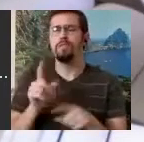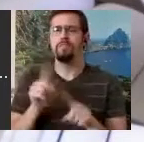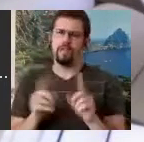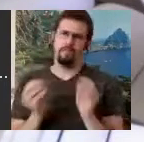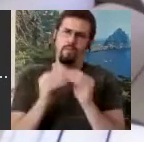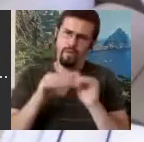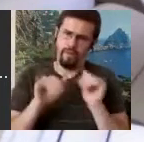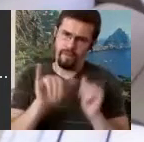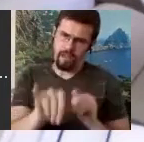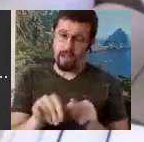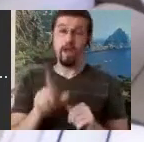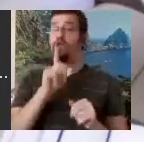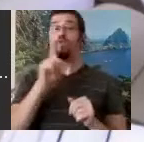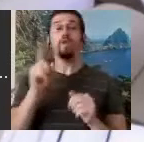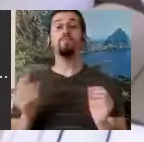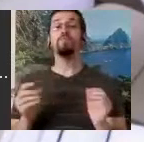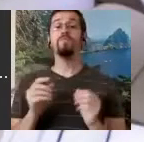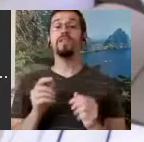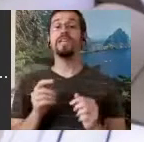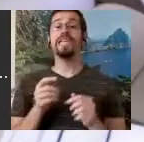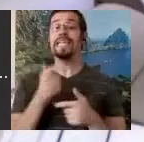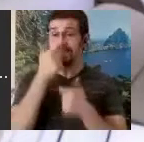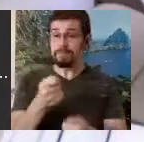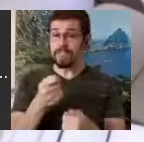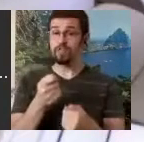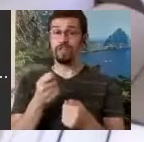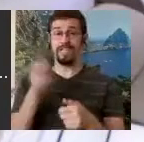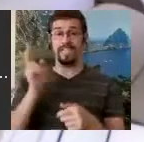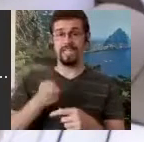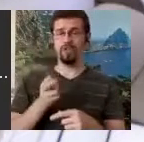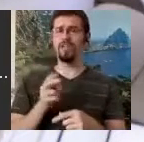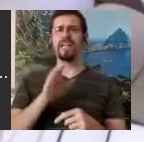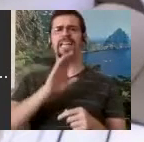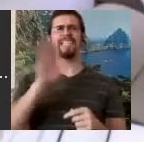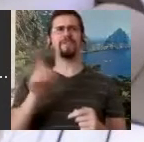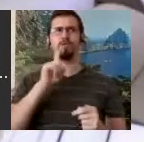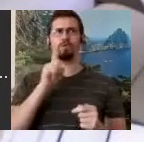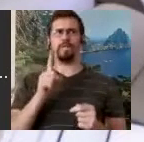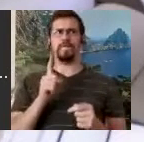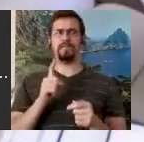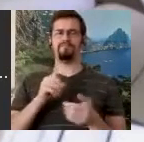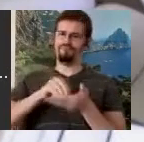amazing history, it has never really been documented on my end, is how and why we